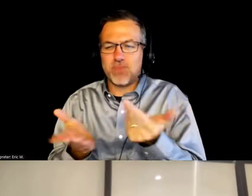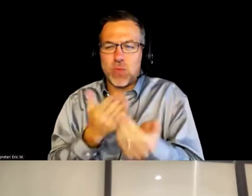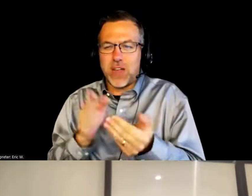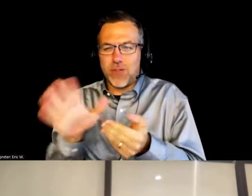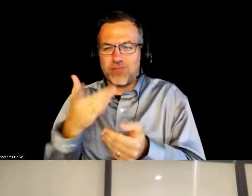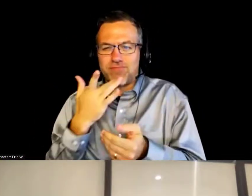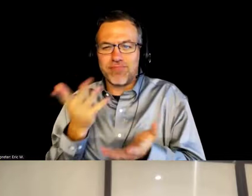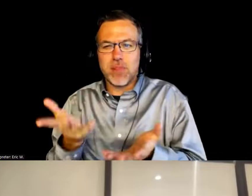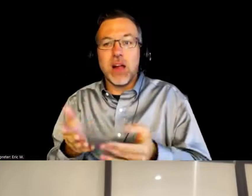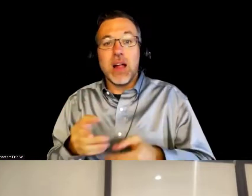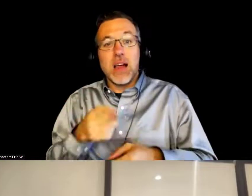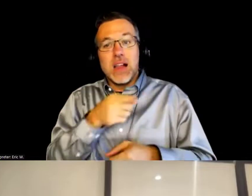because they're funding people.